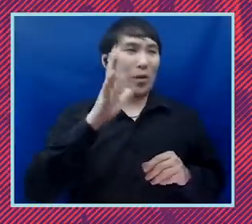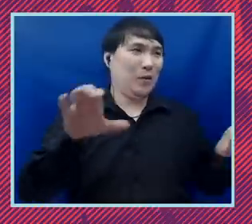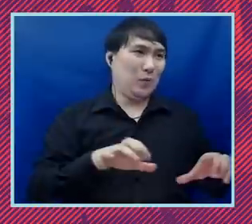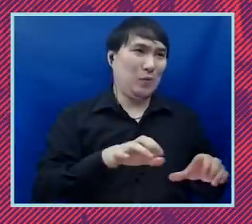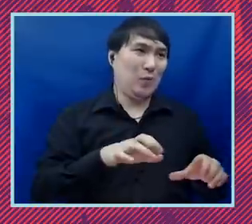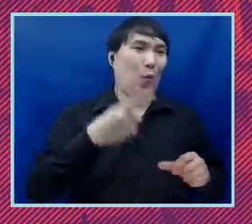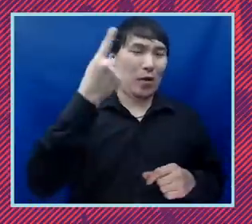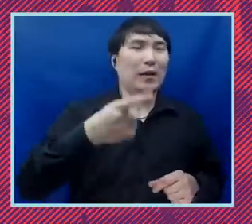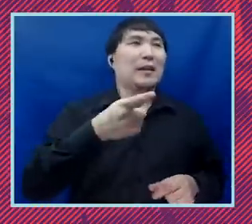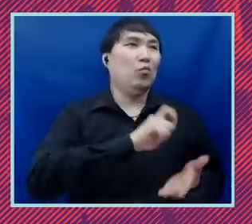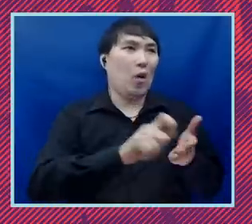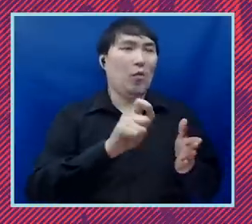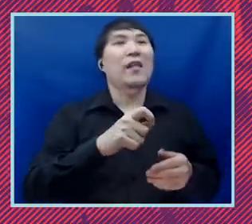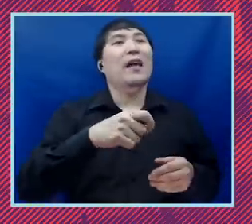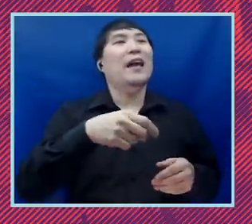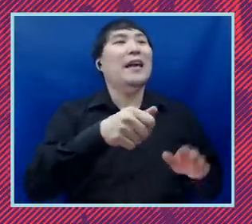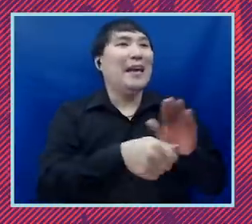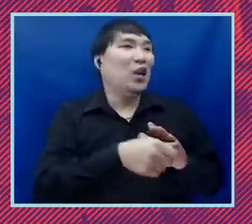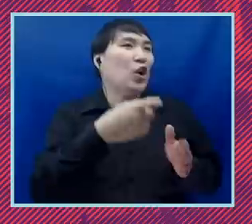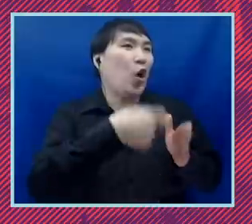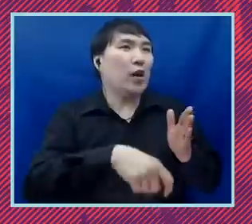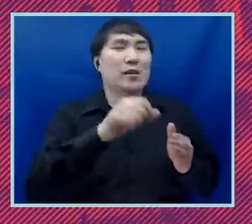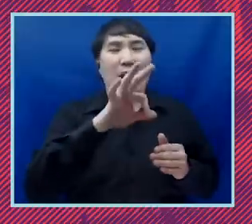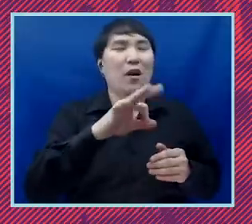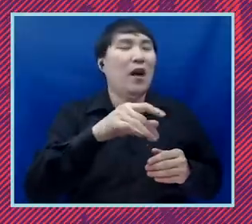recommend to everybody the hidden cost of being african-american so he's going to come really lay